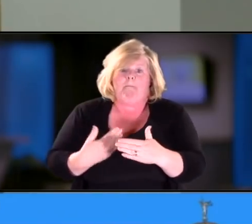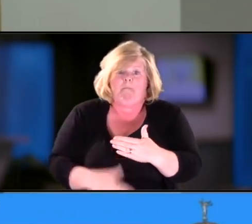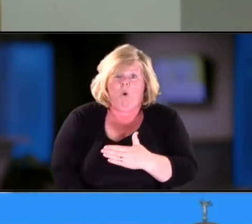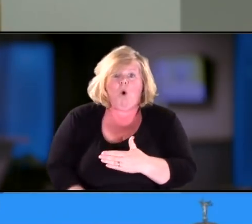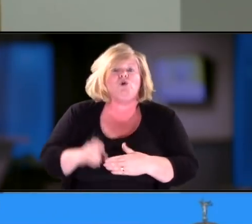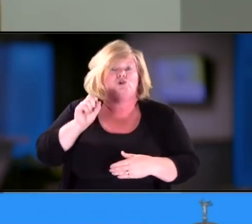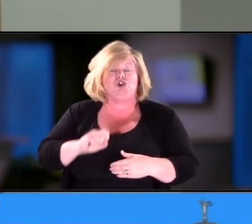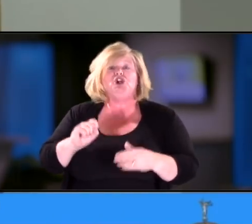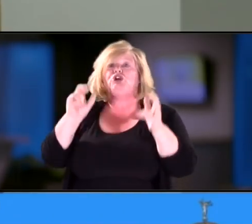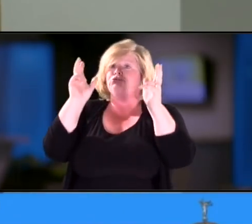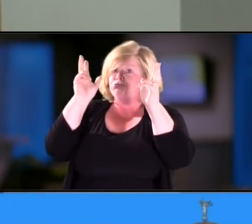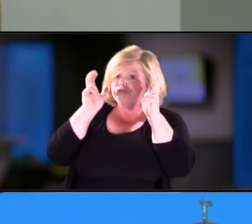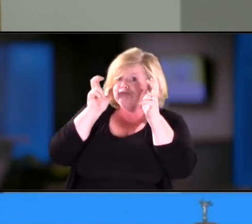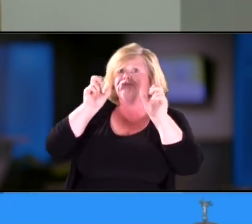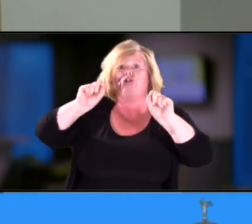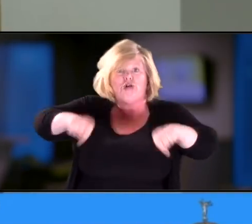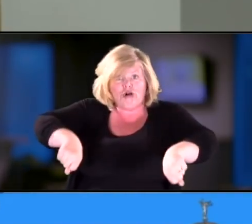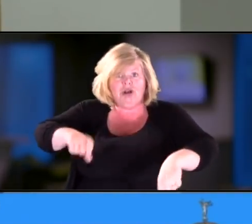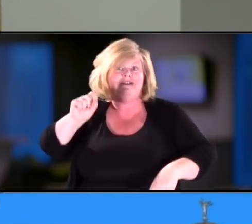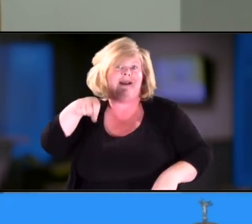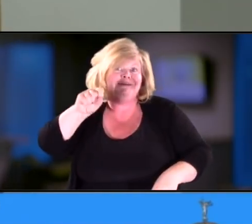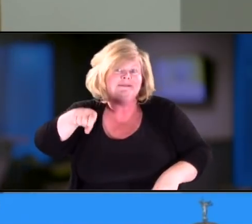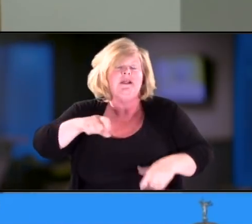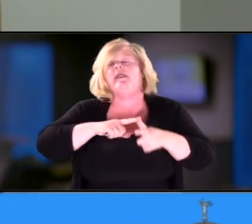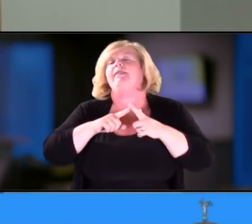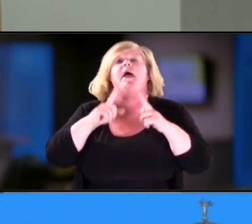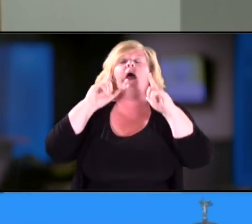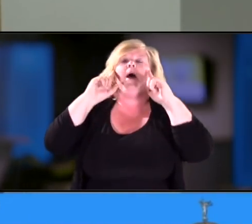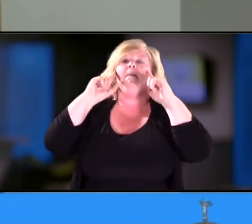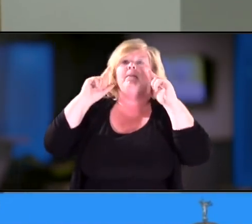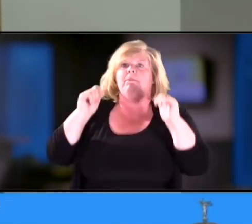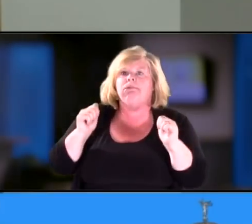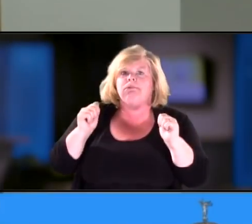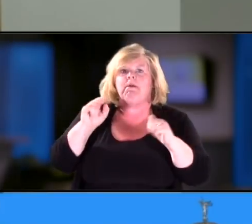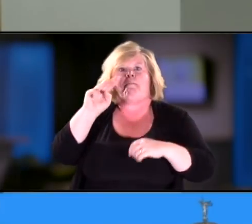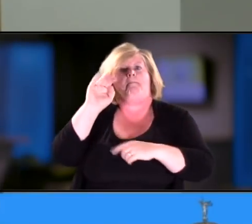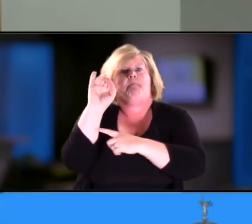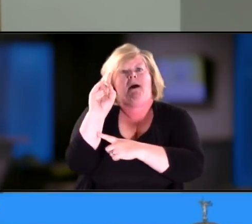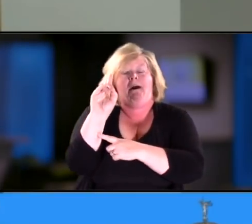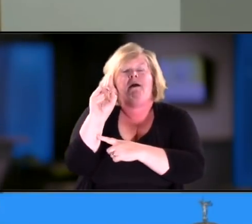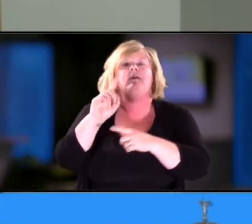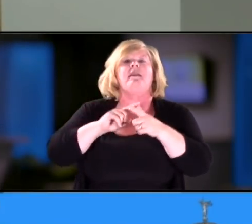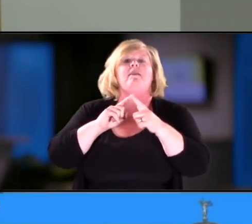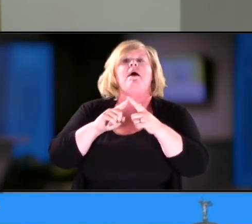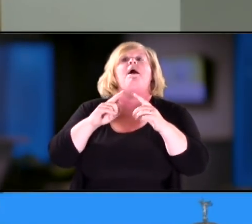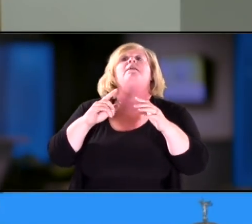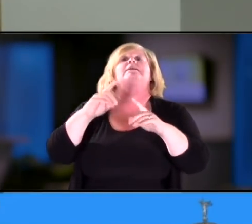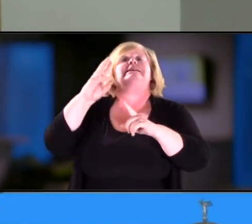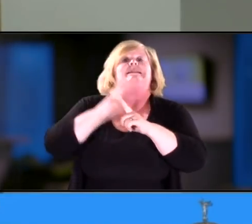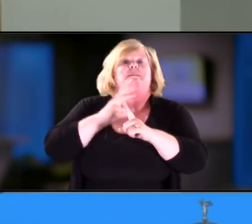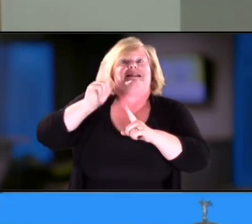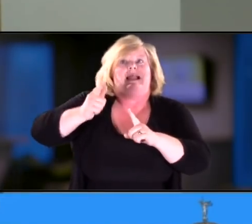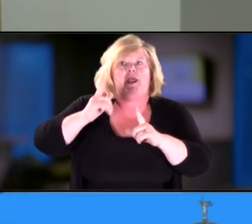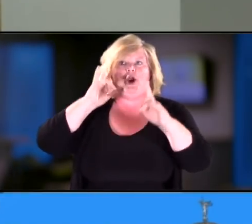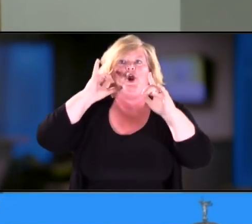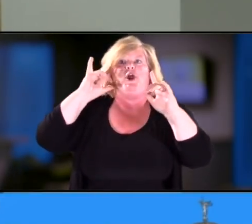she could hear out of both ears, and then she quickly progressed to mild loss, and then six months after that moderate loss.